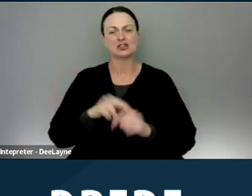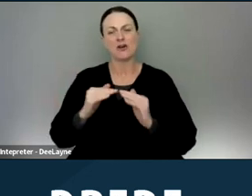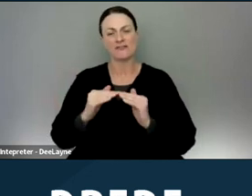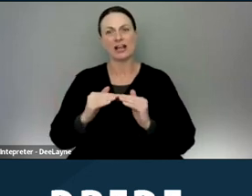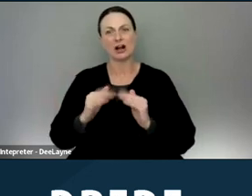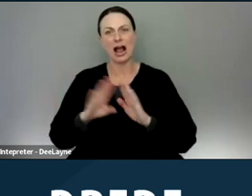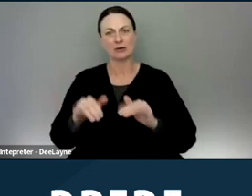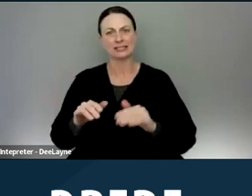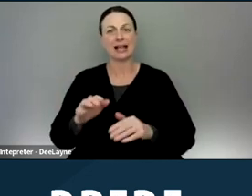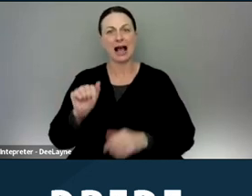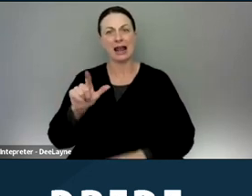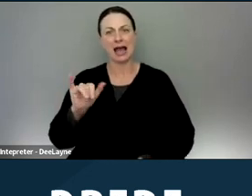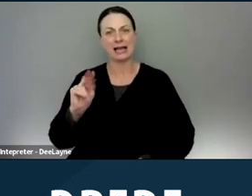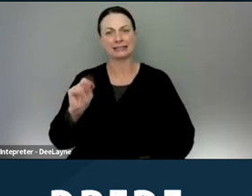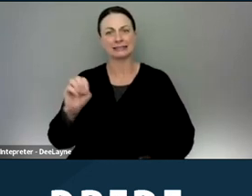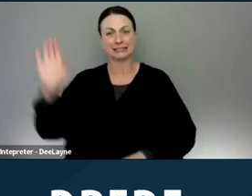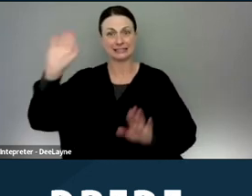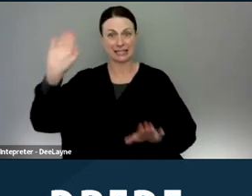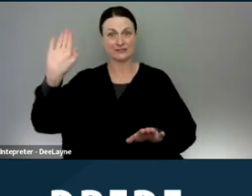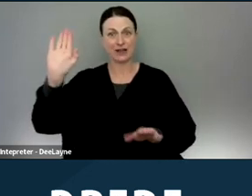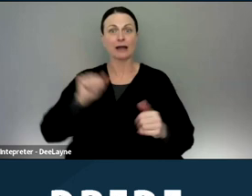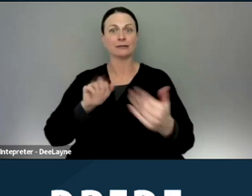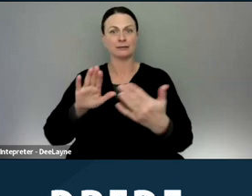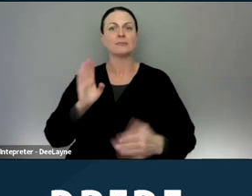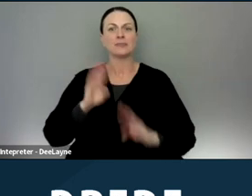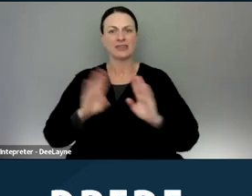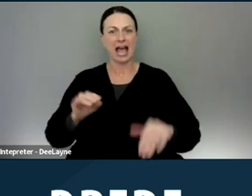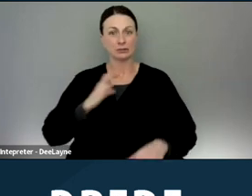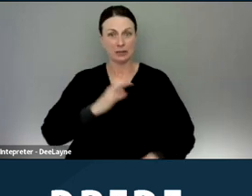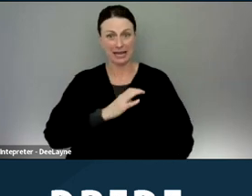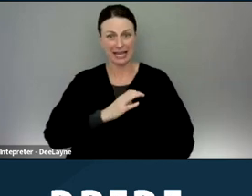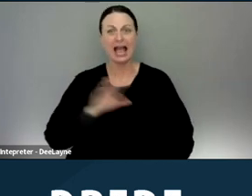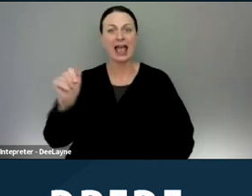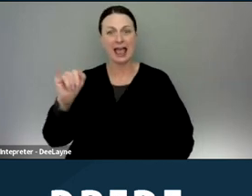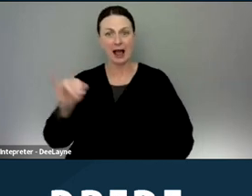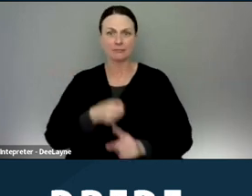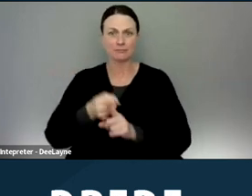before the House committee on the use of AI and how it impacts discrimination in housing. Thank you.